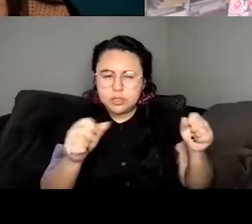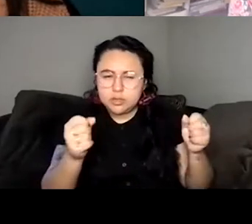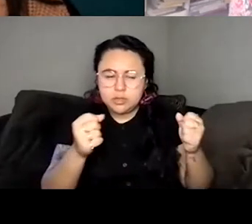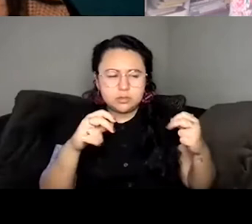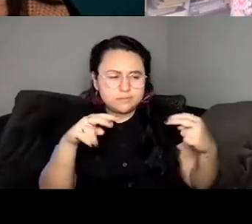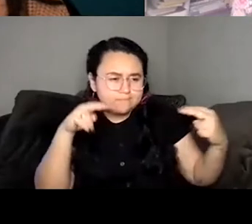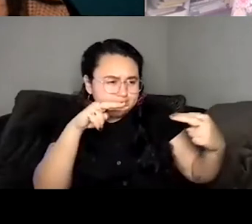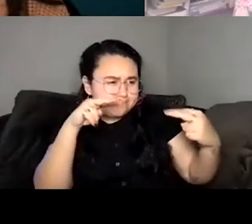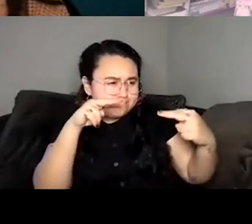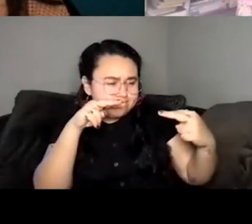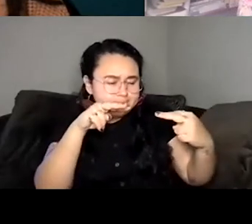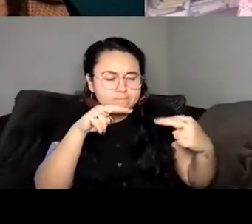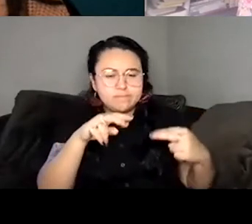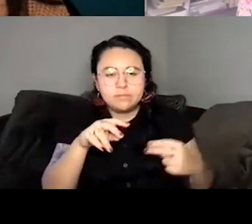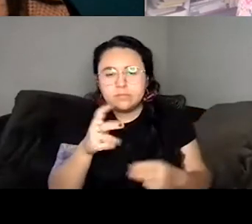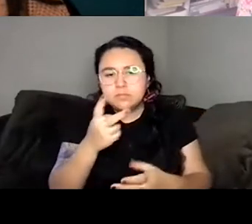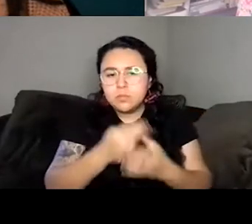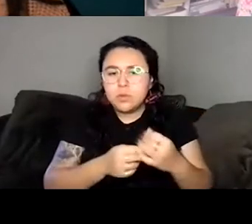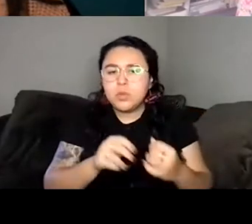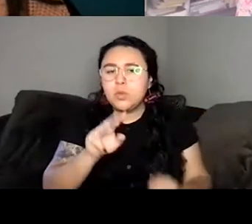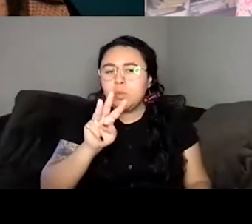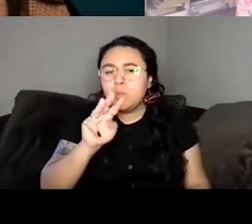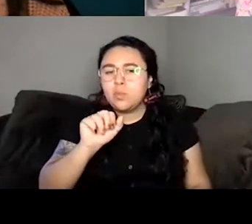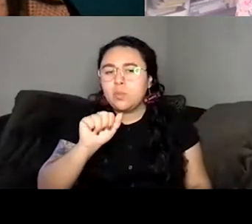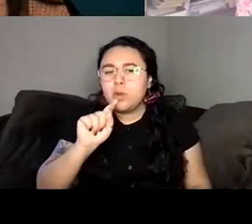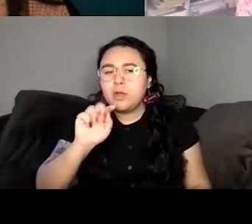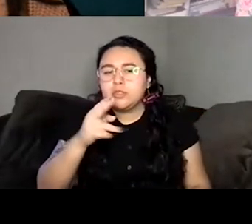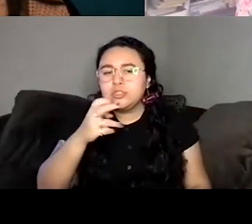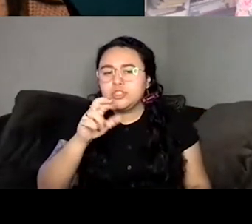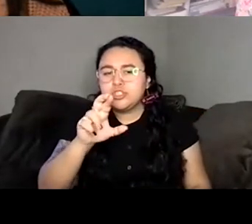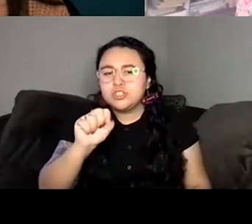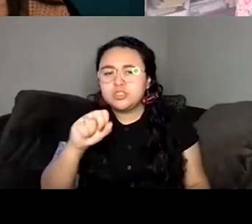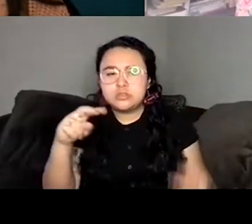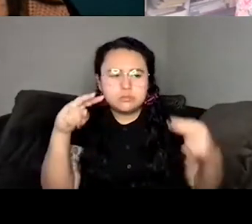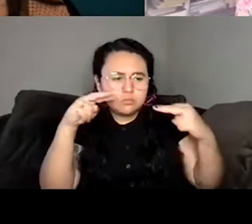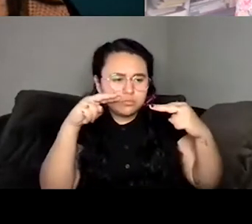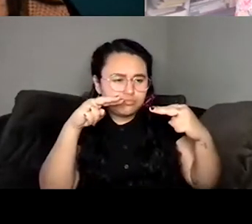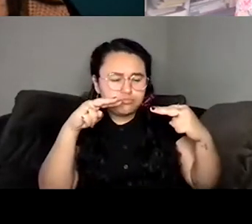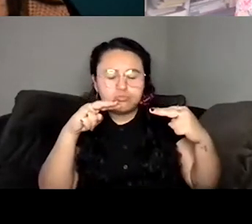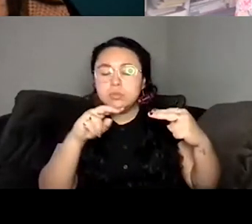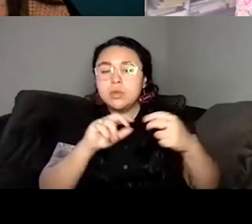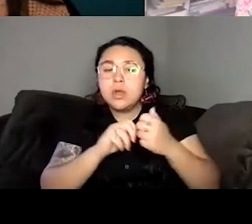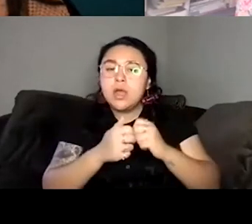developing that particular tension just between these two characters and how they do very